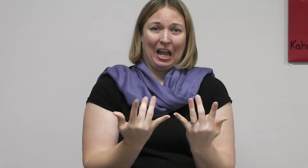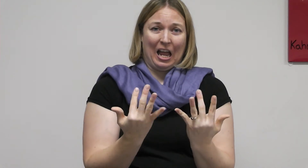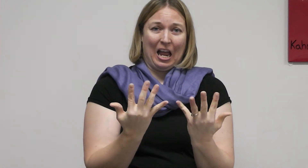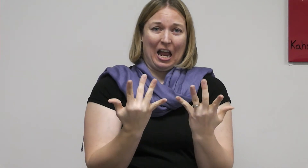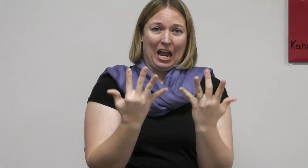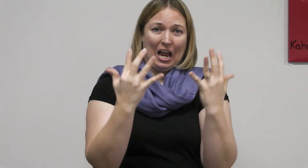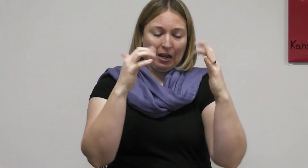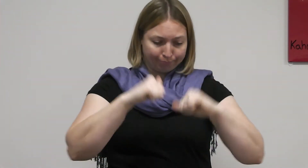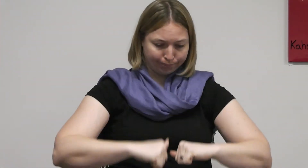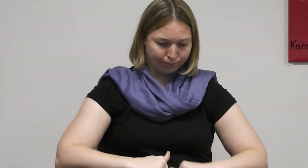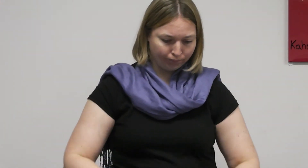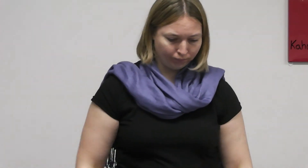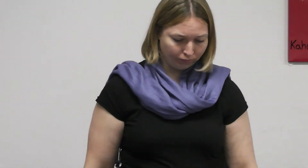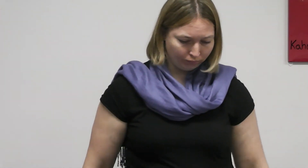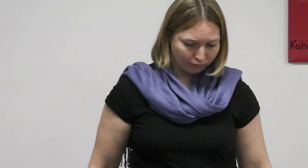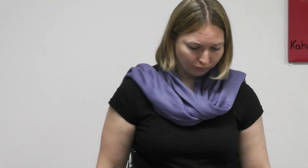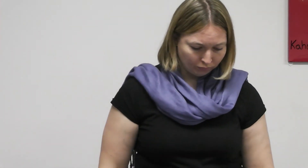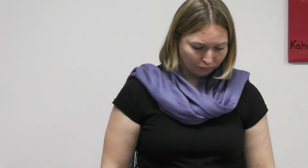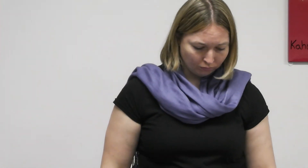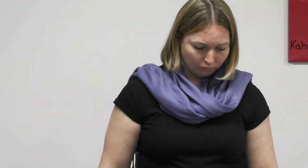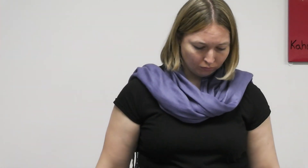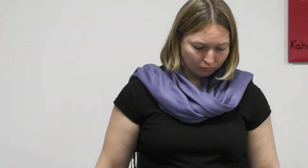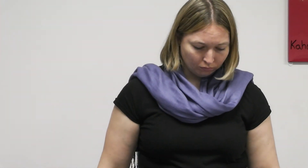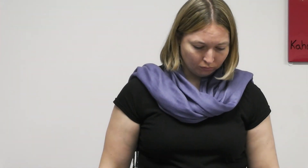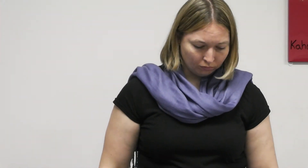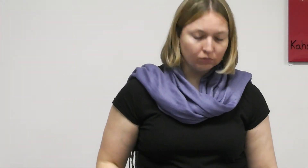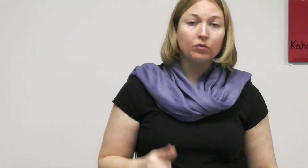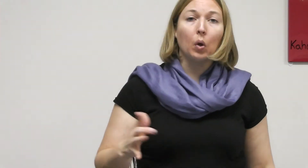CONCEIVE